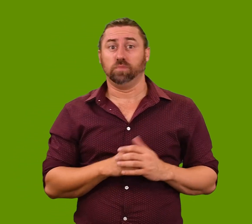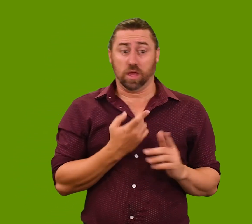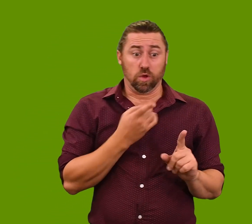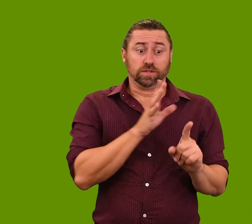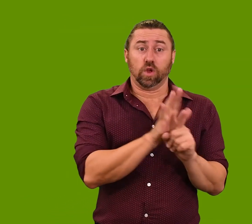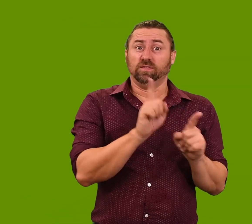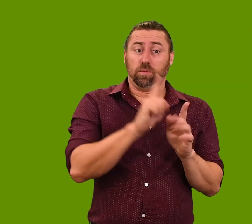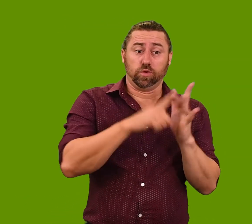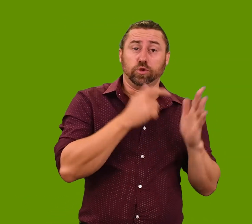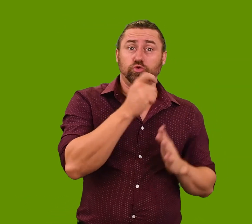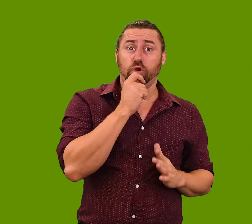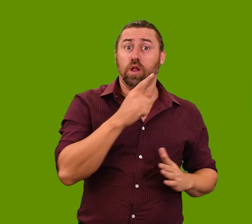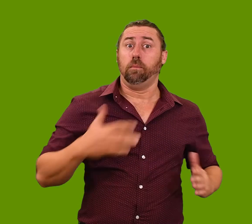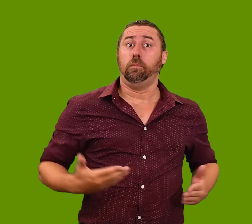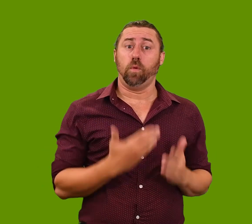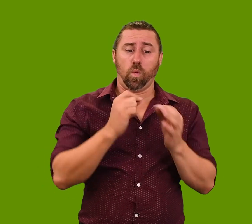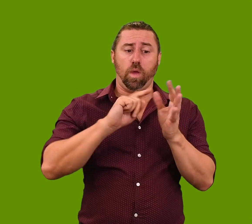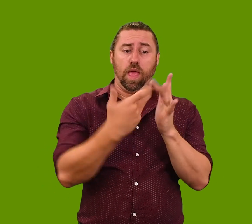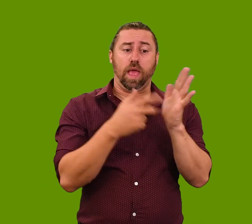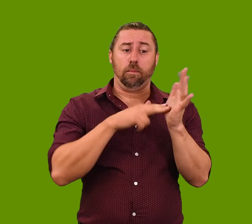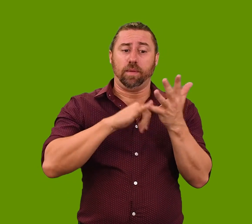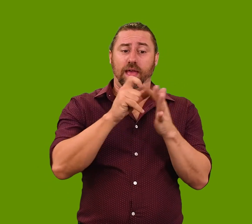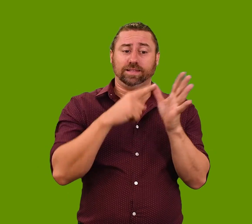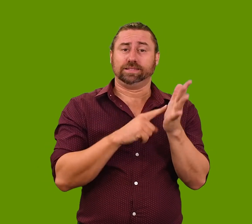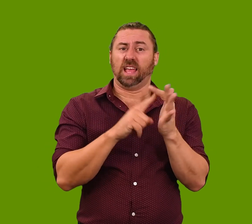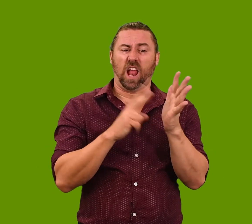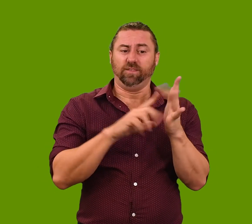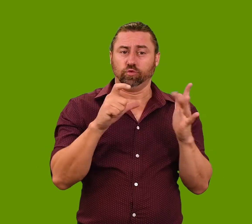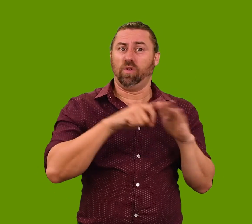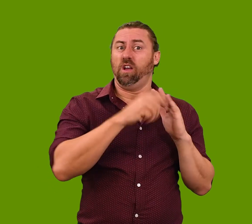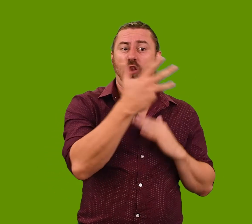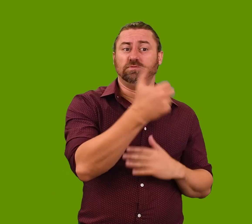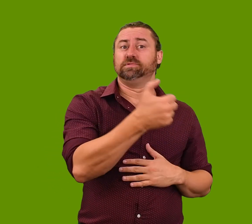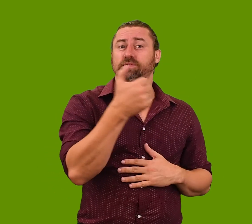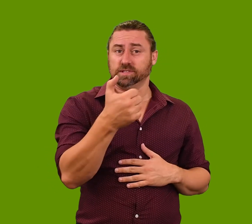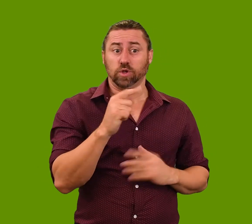A former journalist herself, Guthleben was born in 1966 in Bairnsdale, Victoria.